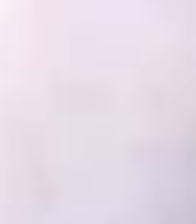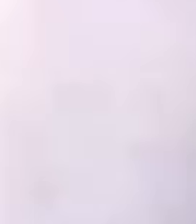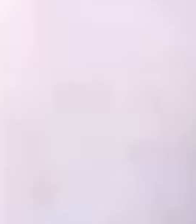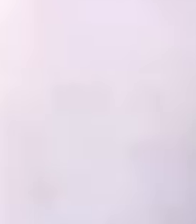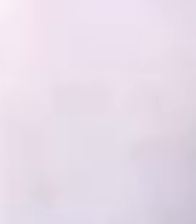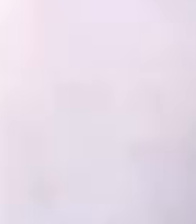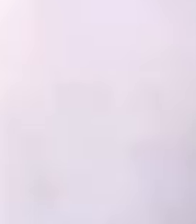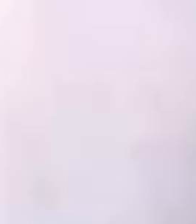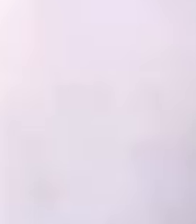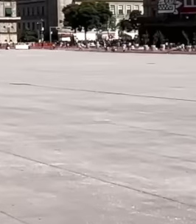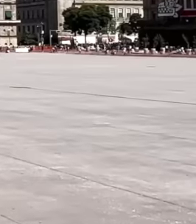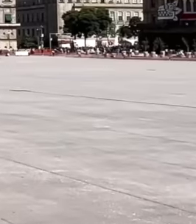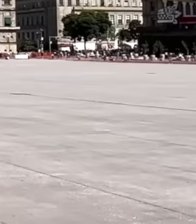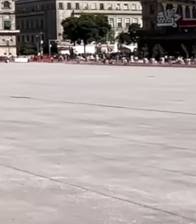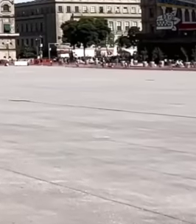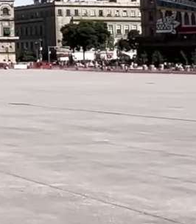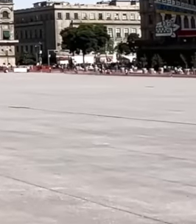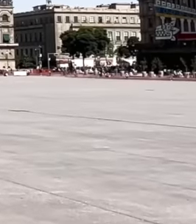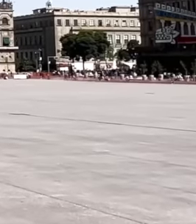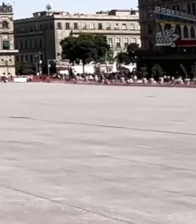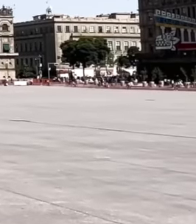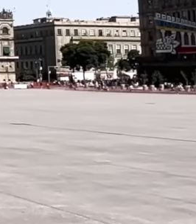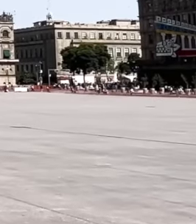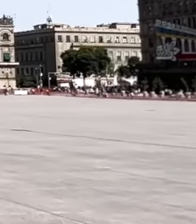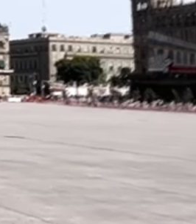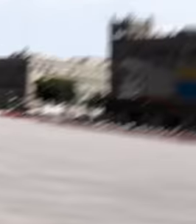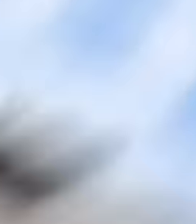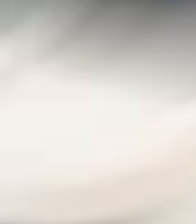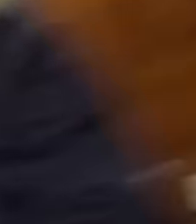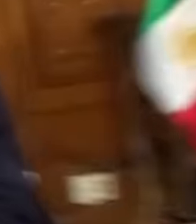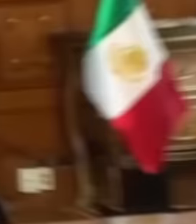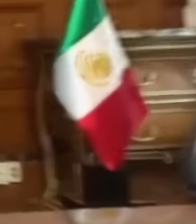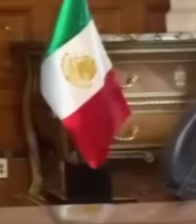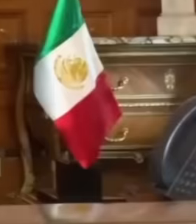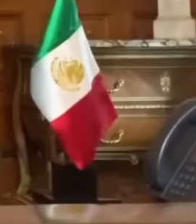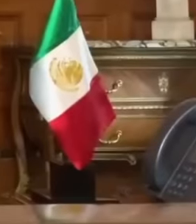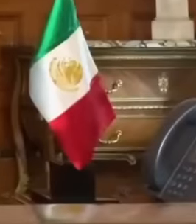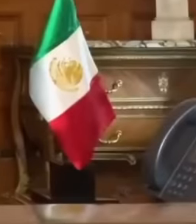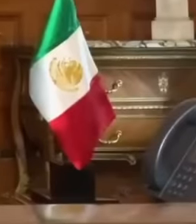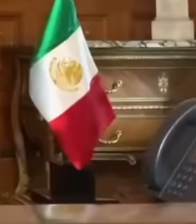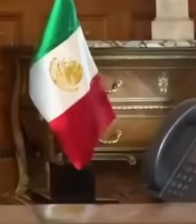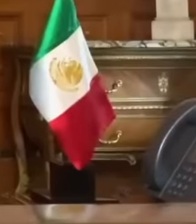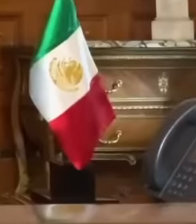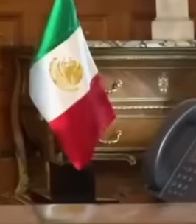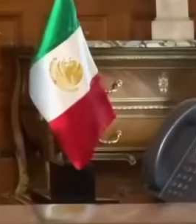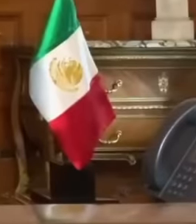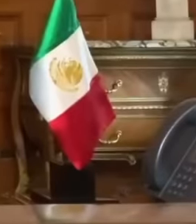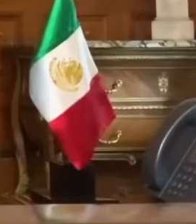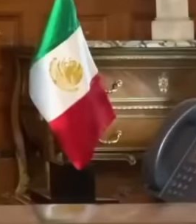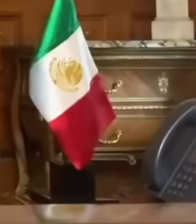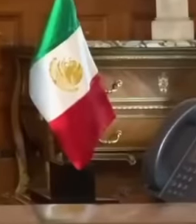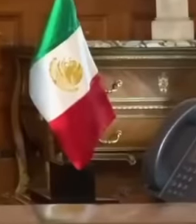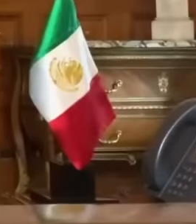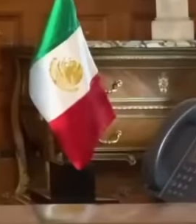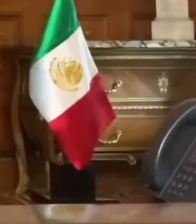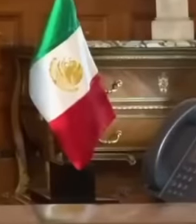Mexico President López Obrador has said repeatedly that the workers